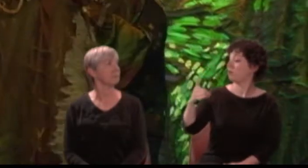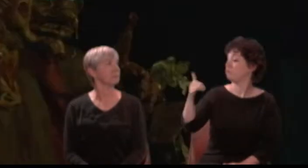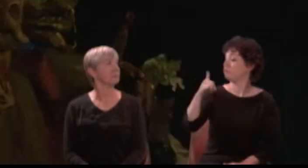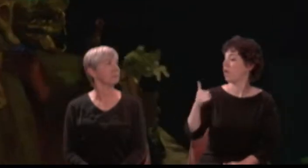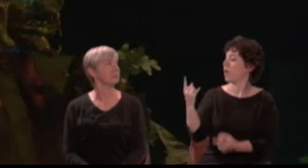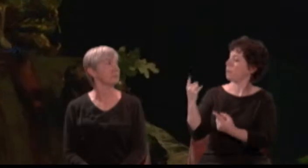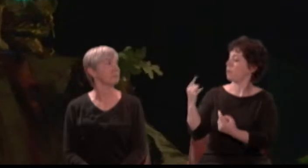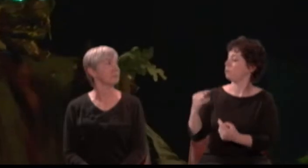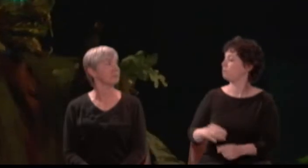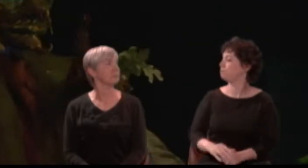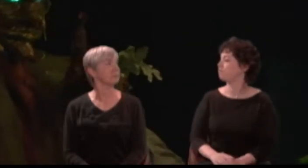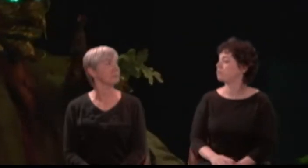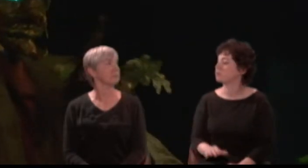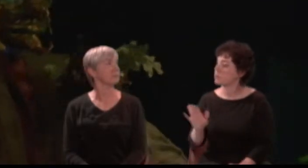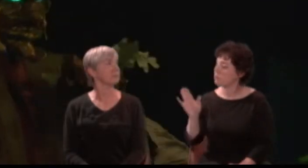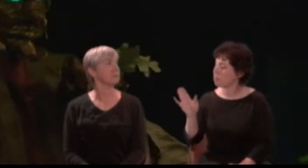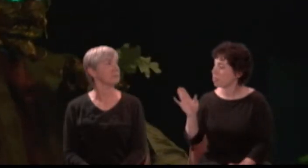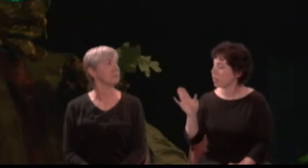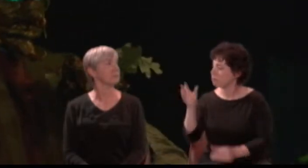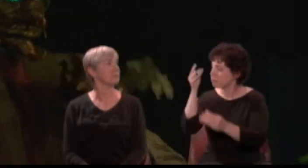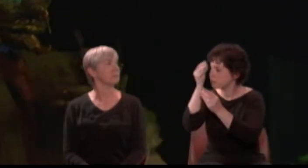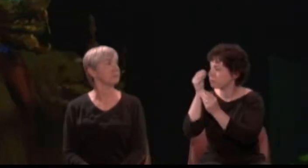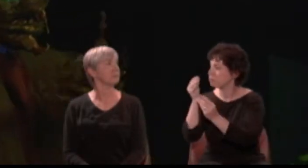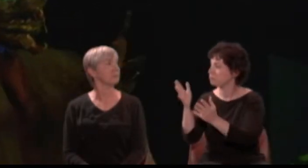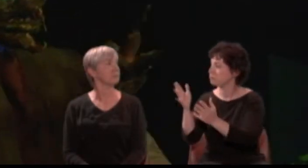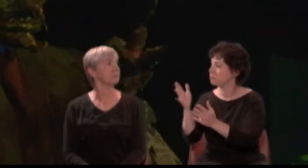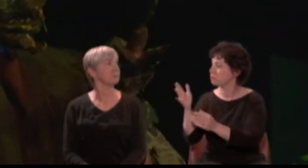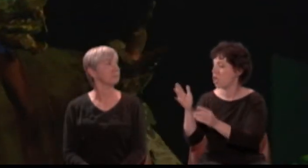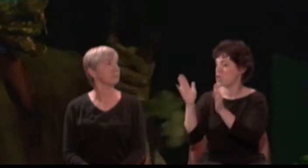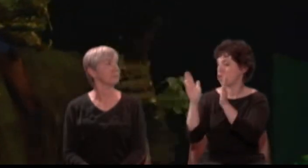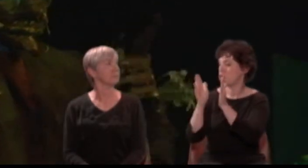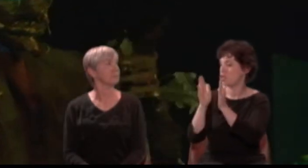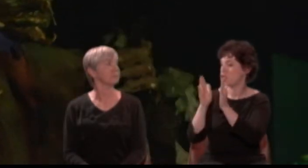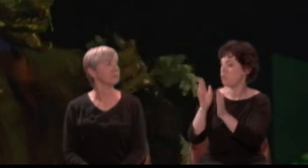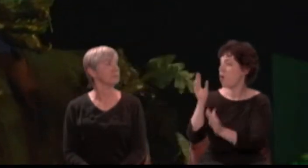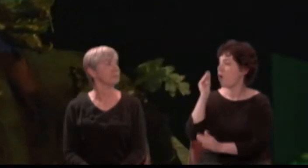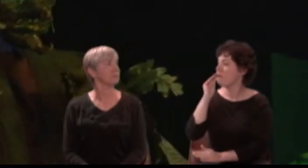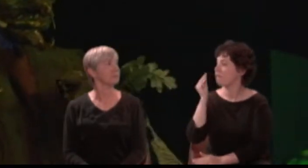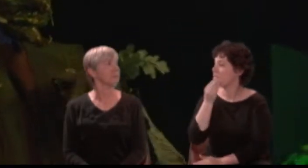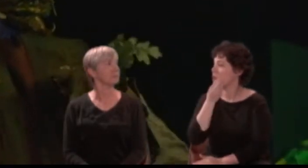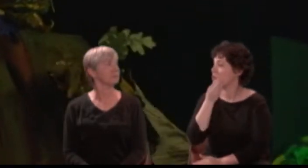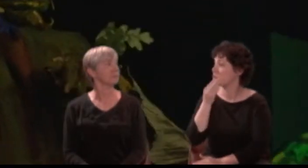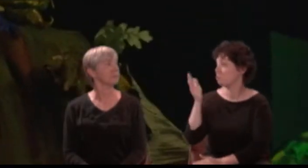There is a little western flower, before milk-white, now purple with Cupid's wound.